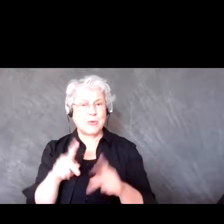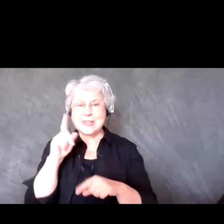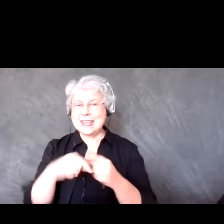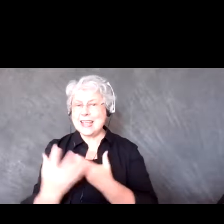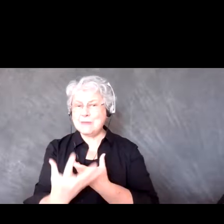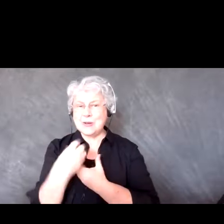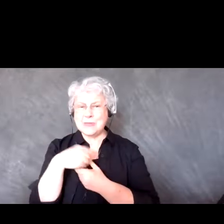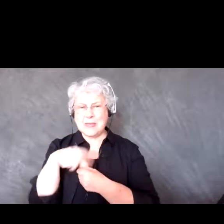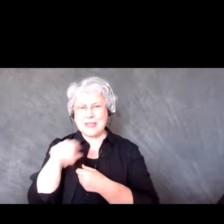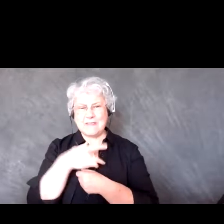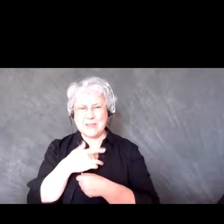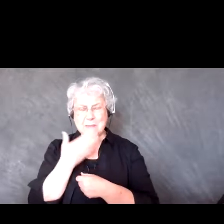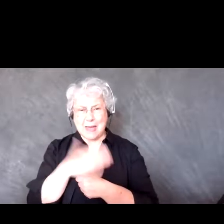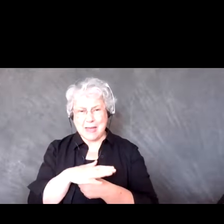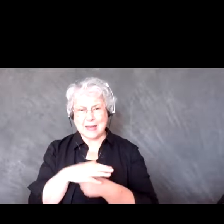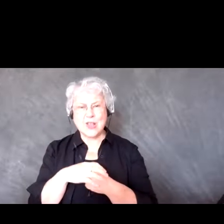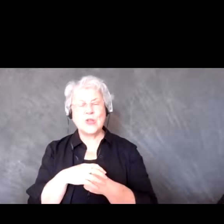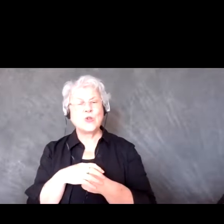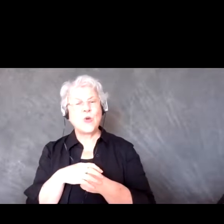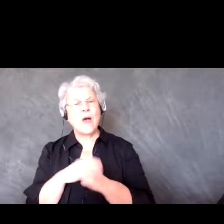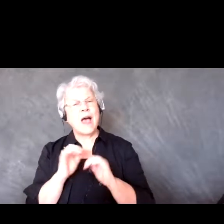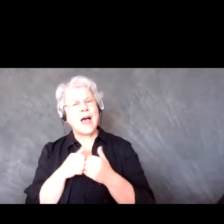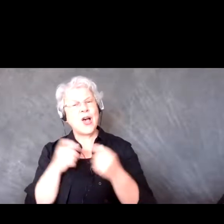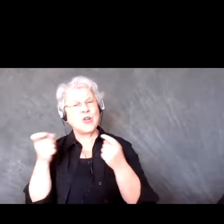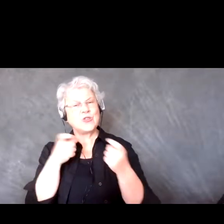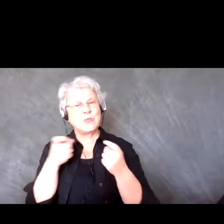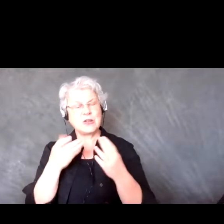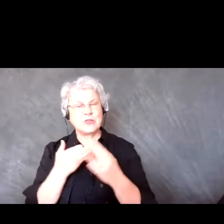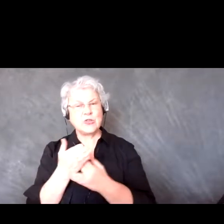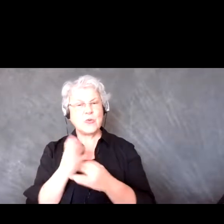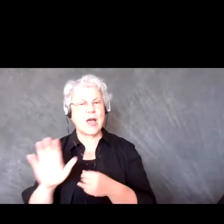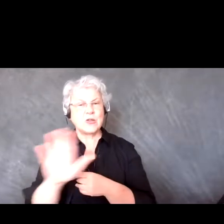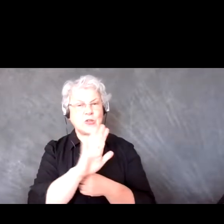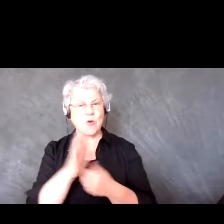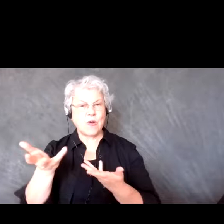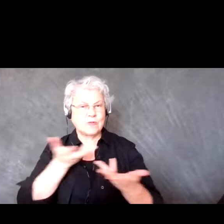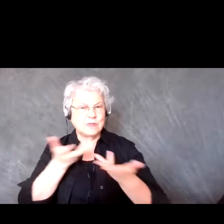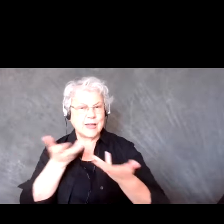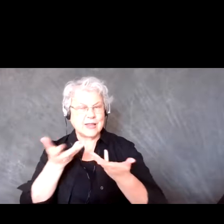bad. So I’m just wondering how you manage that during your engagement sessions, thanks.